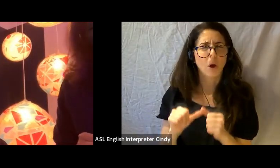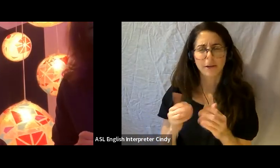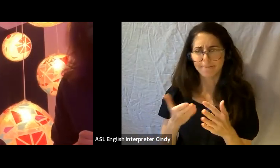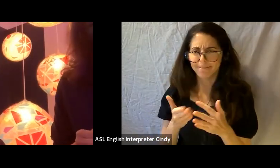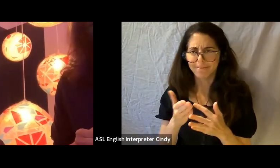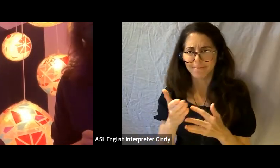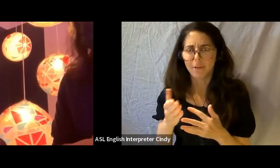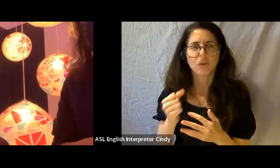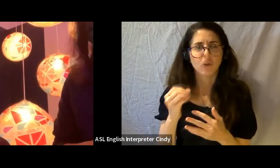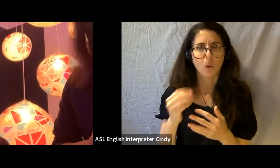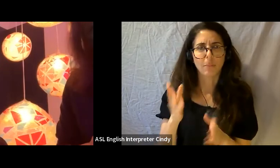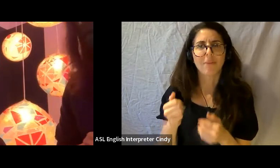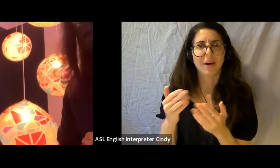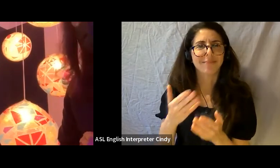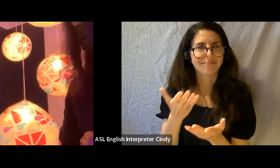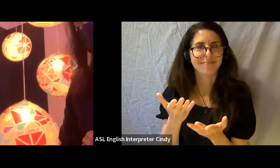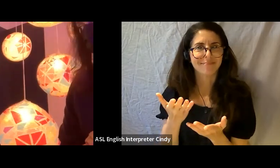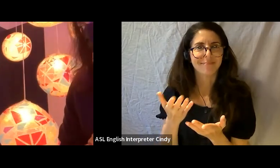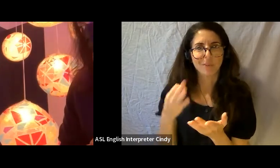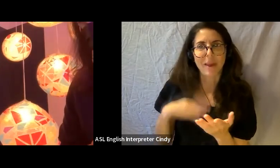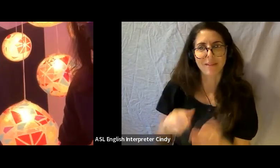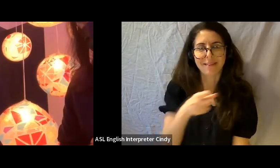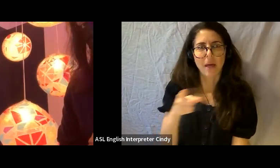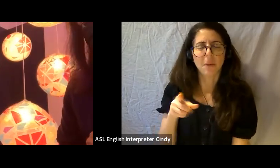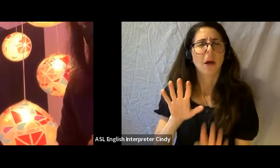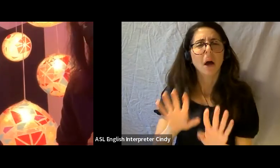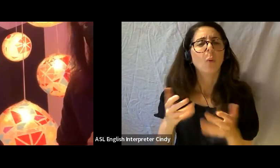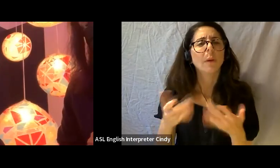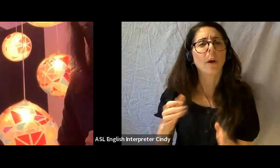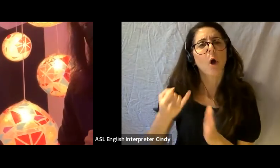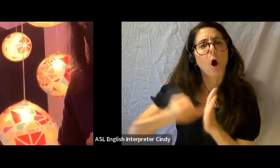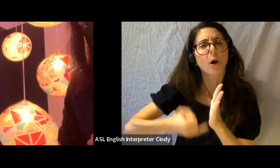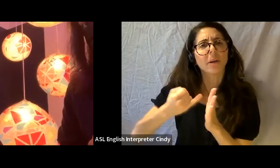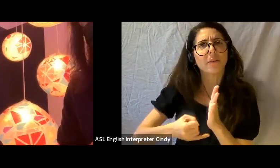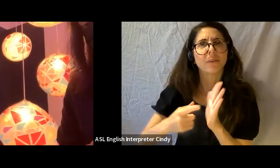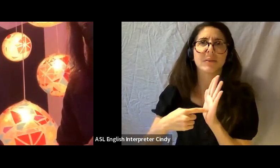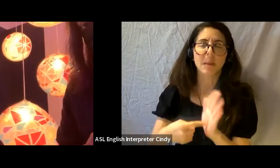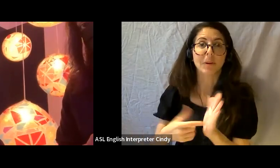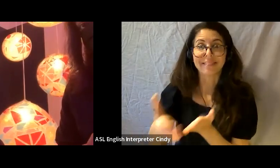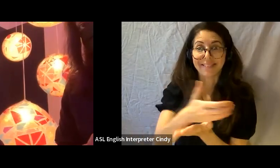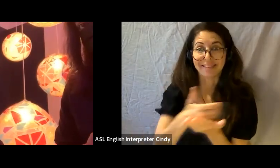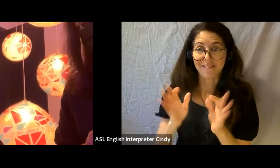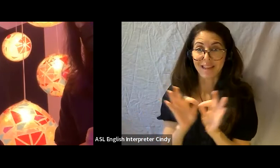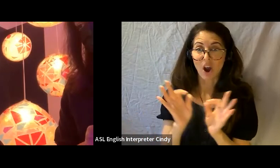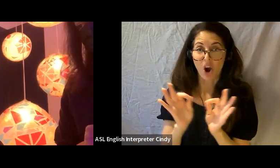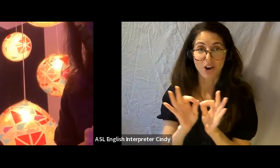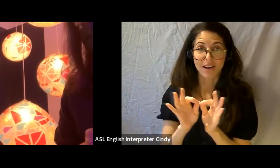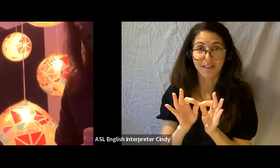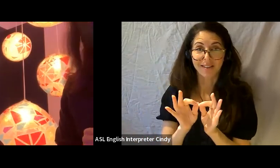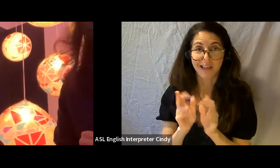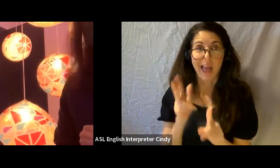we just don't want artists to essentially take their entire artist fee to put into the show and not be paid themselves